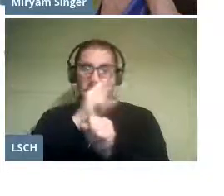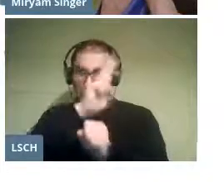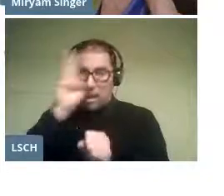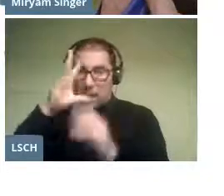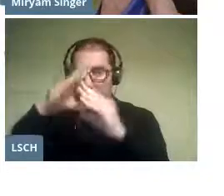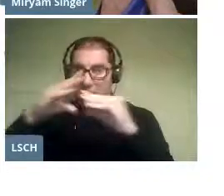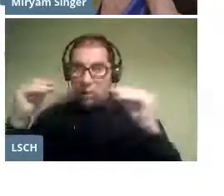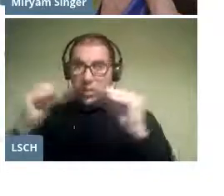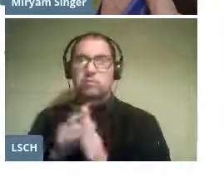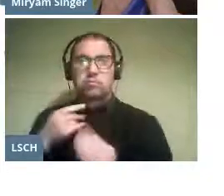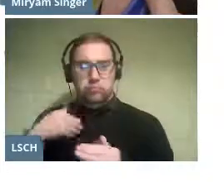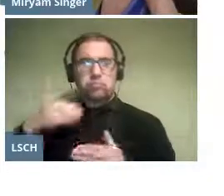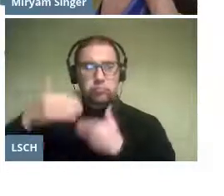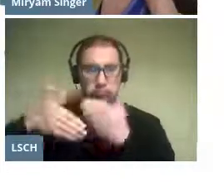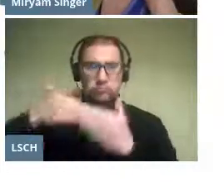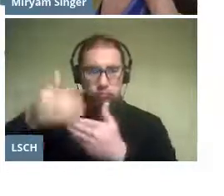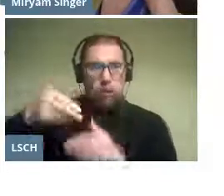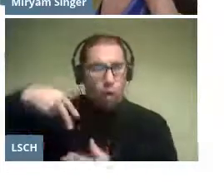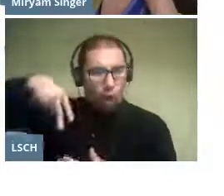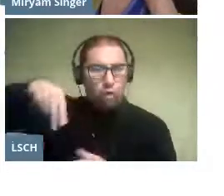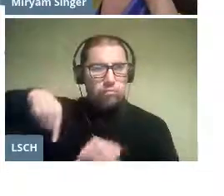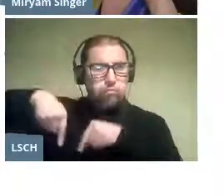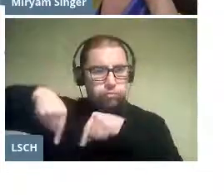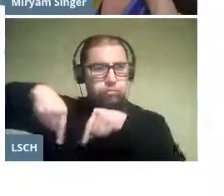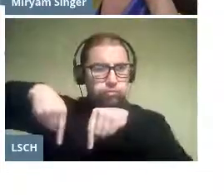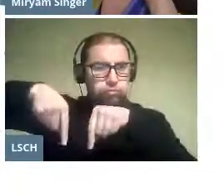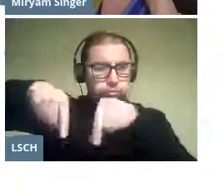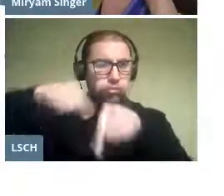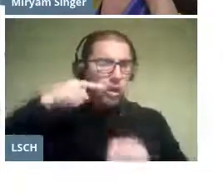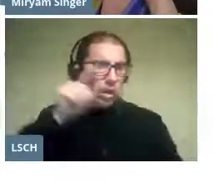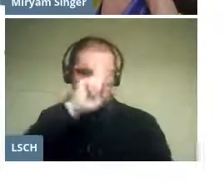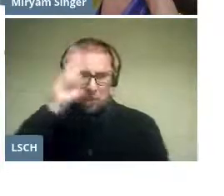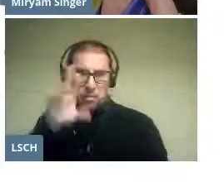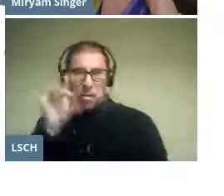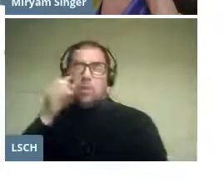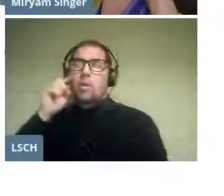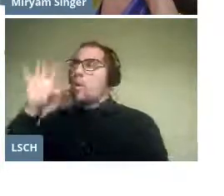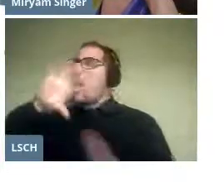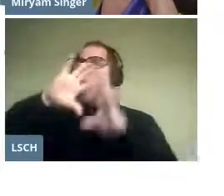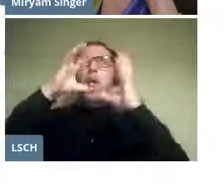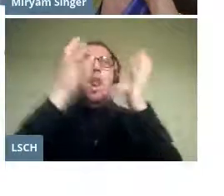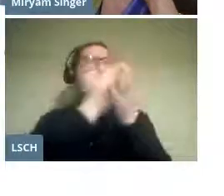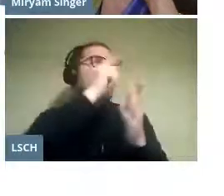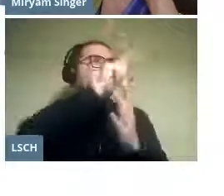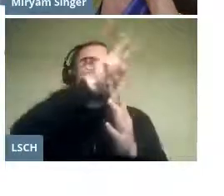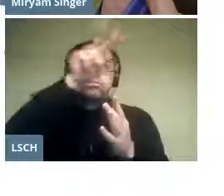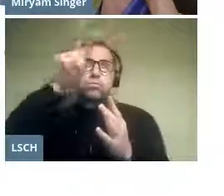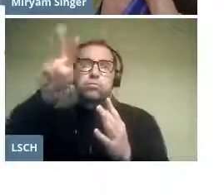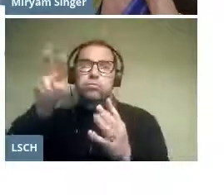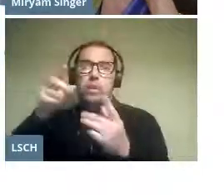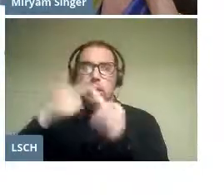During the journey, the prince realizes that the world is different from how he saw it before he left,